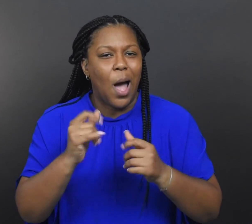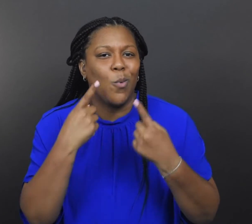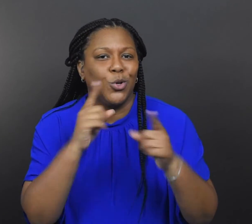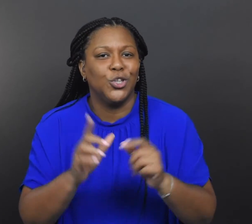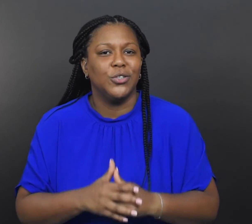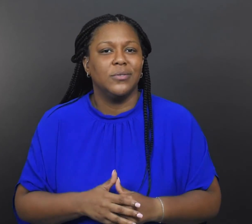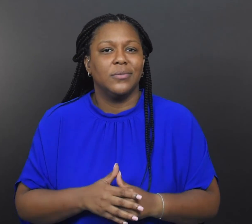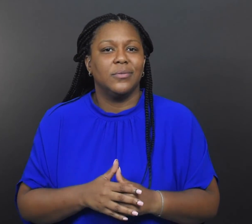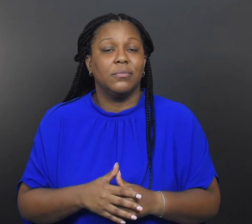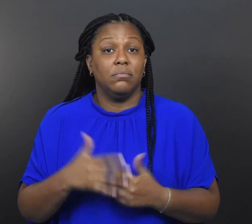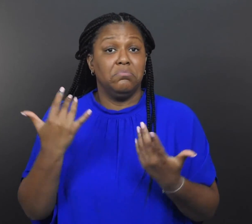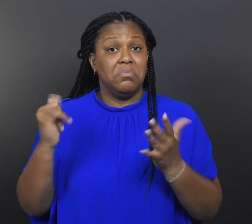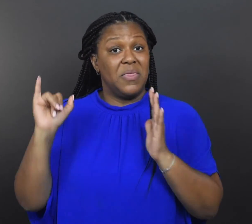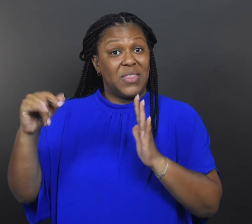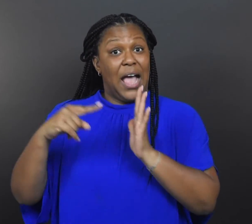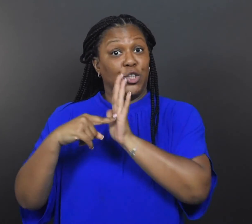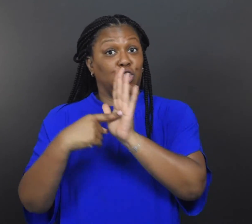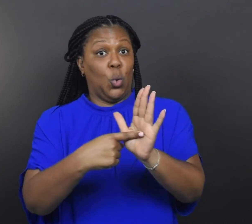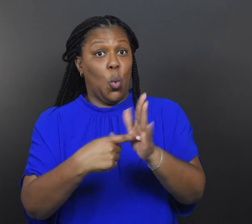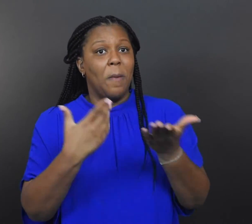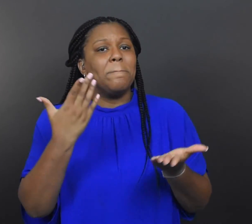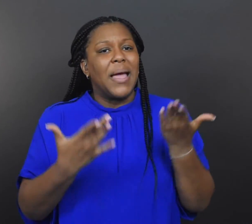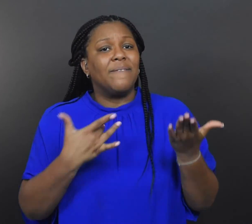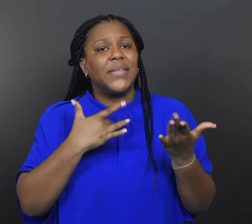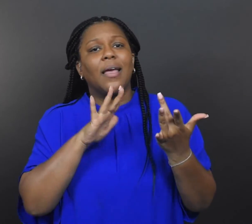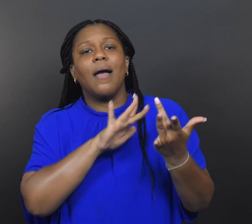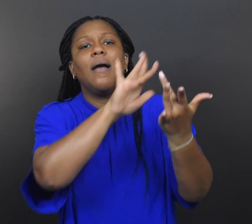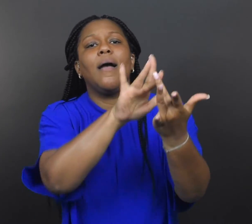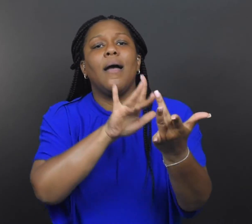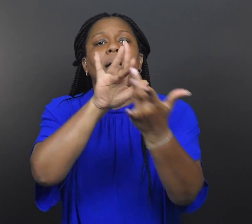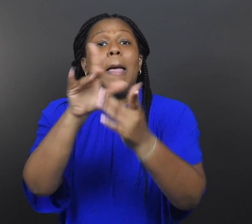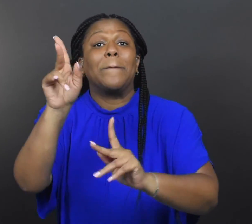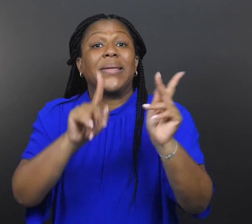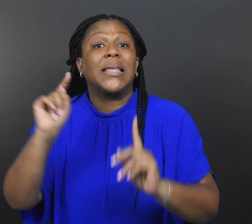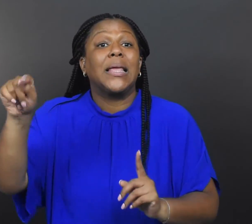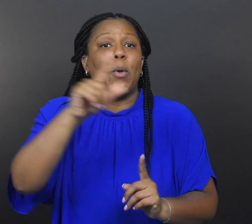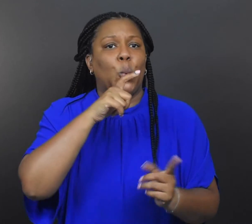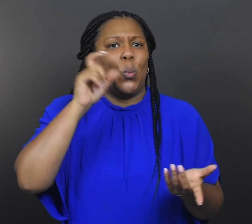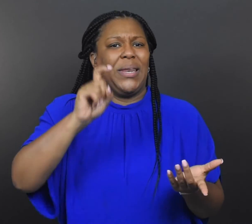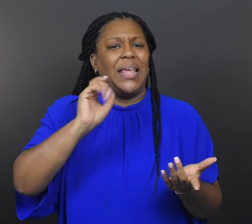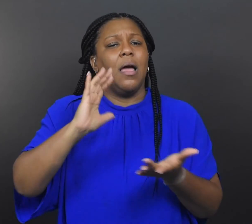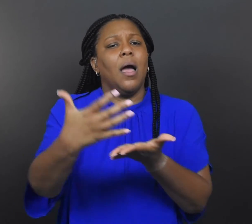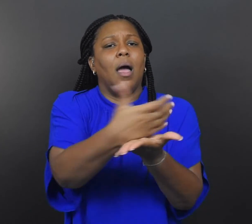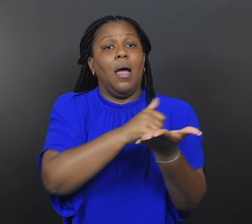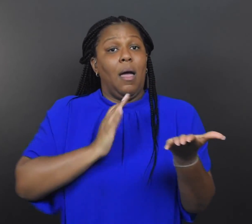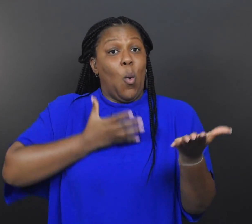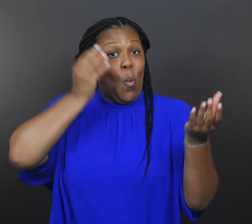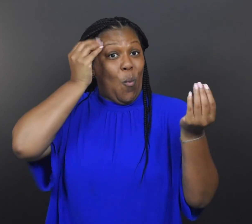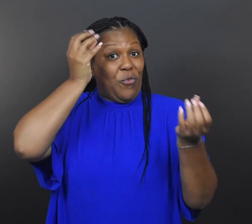The show may have reached more people who needed our information than if we talked to